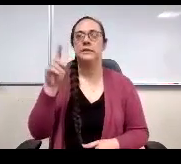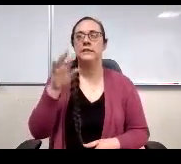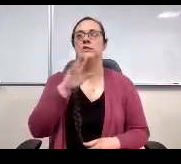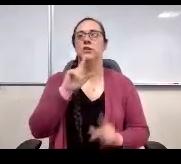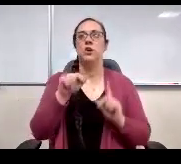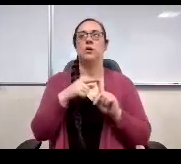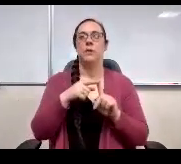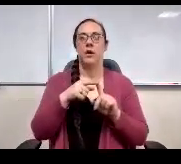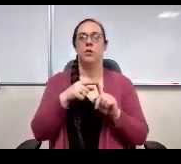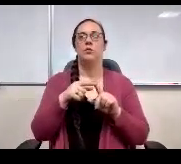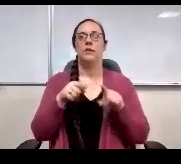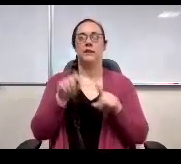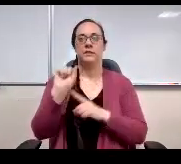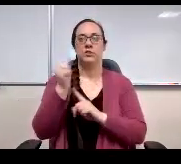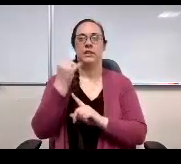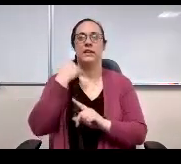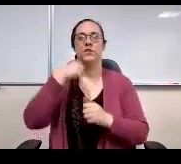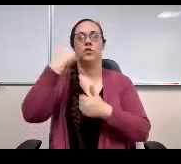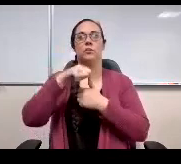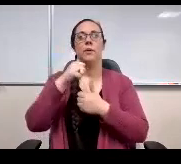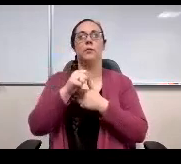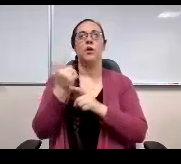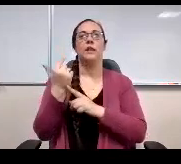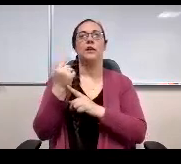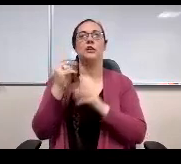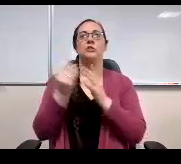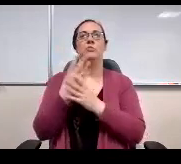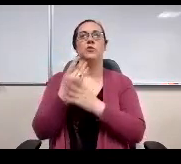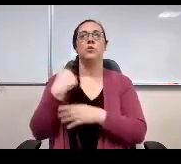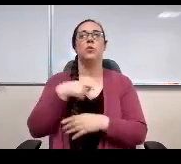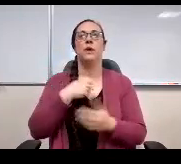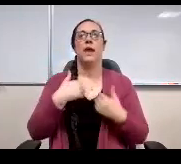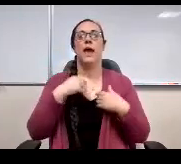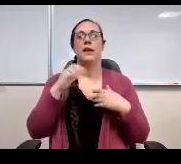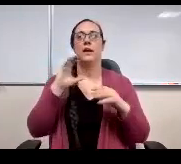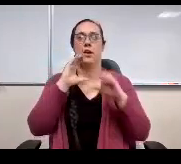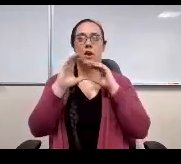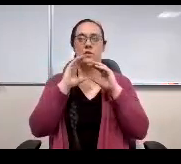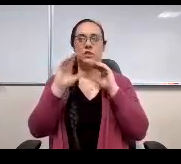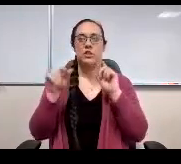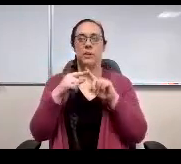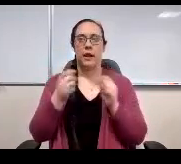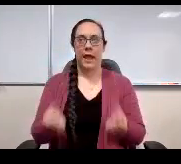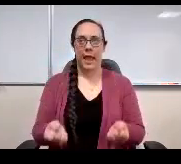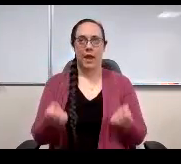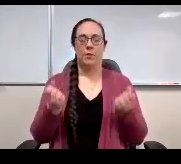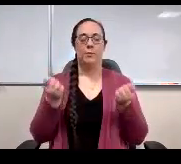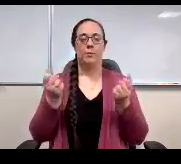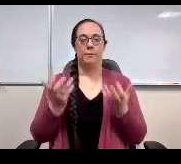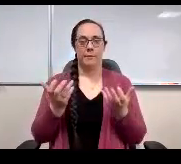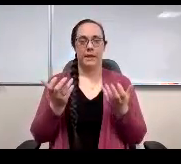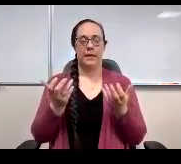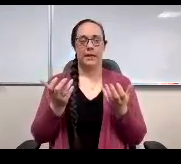If you might recall last spring we had conversation in terms of how many?